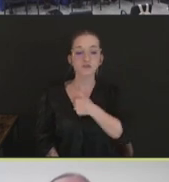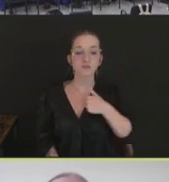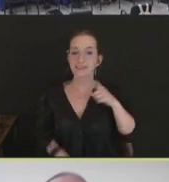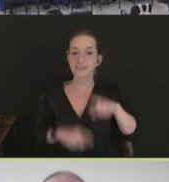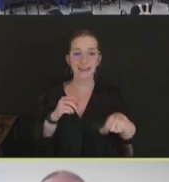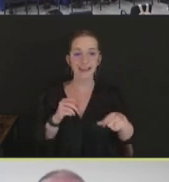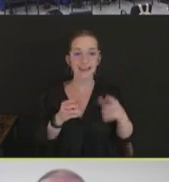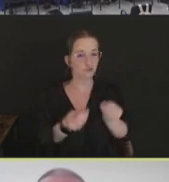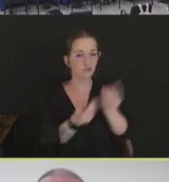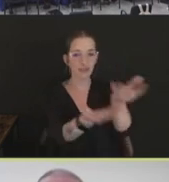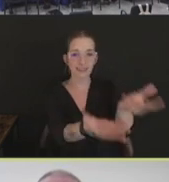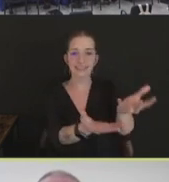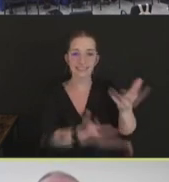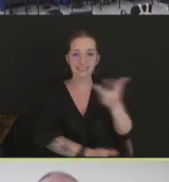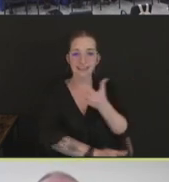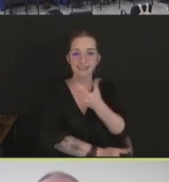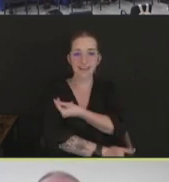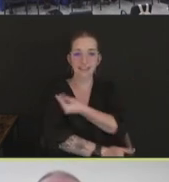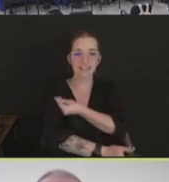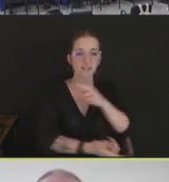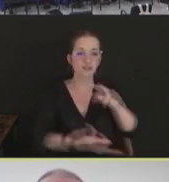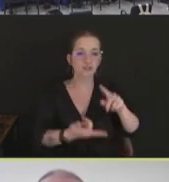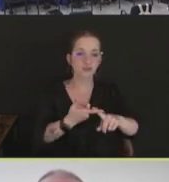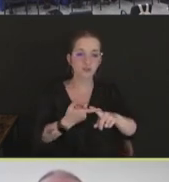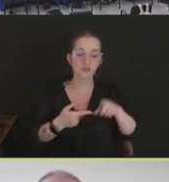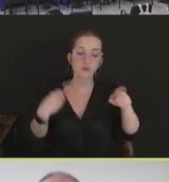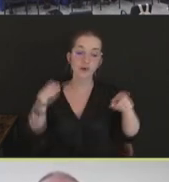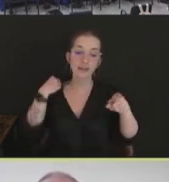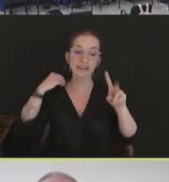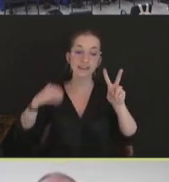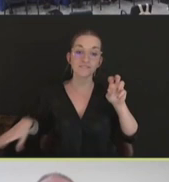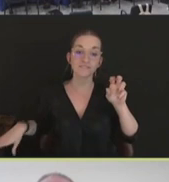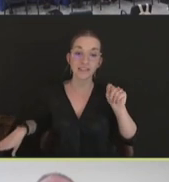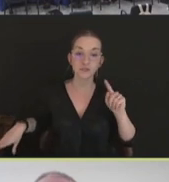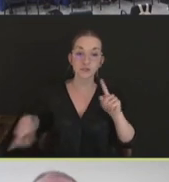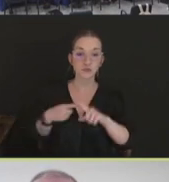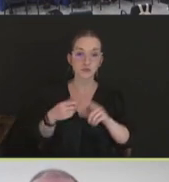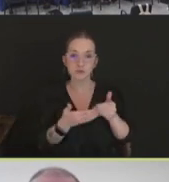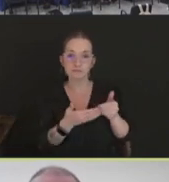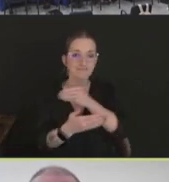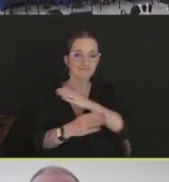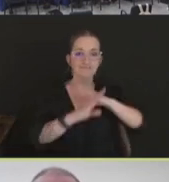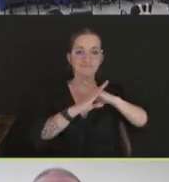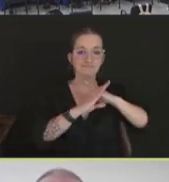veterinarians to prophylactically vaccinate in the absence of an outbreak. So we have restrictions